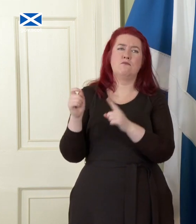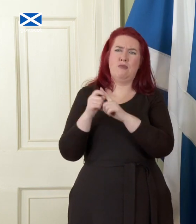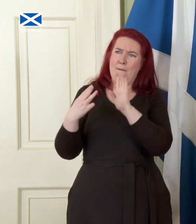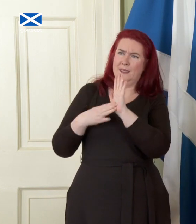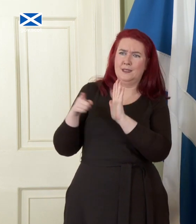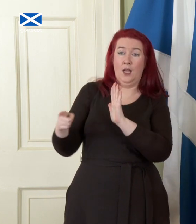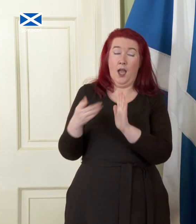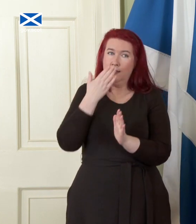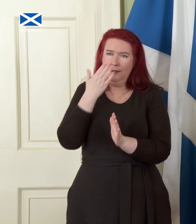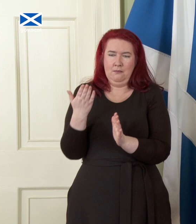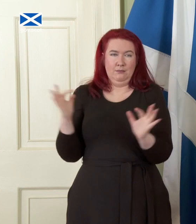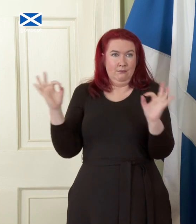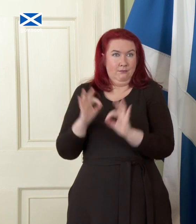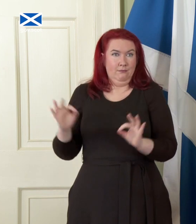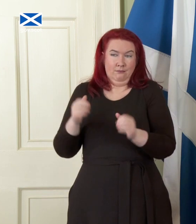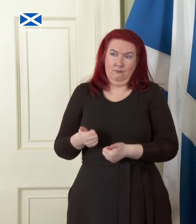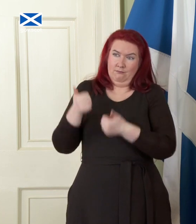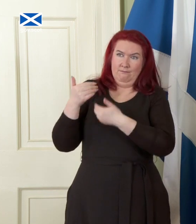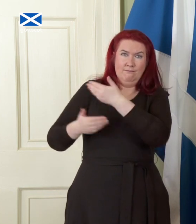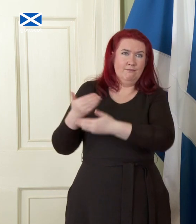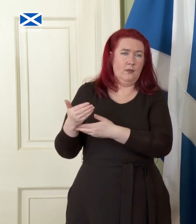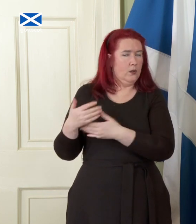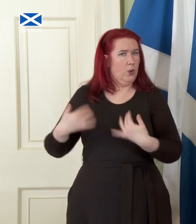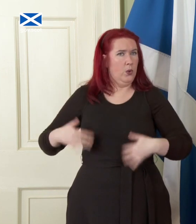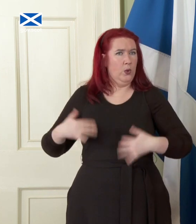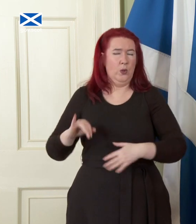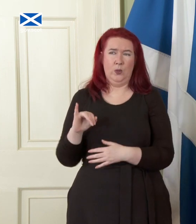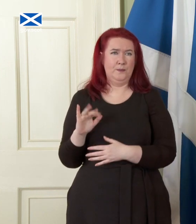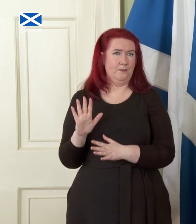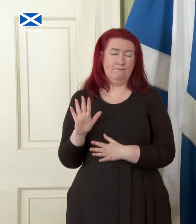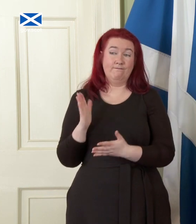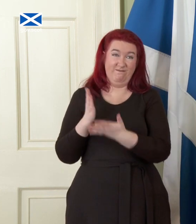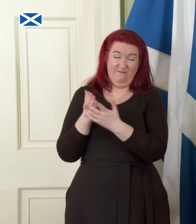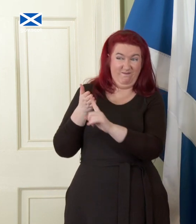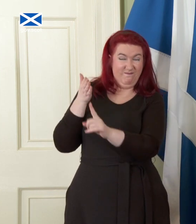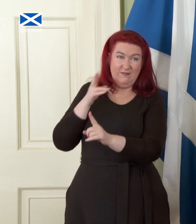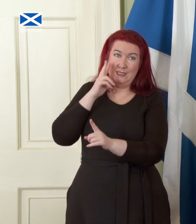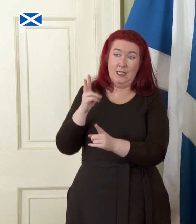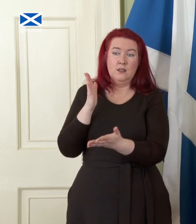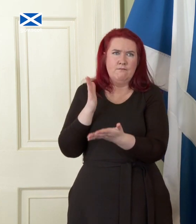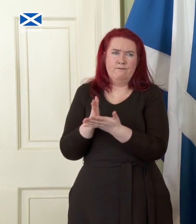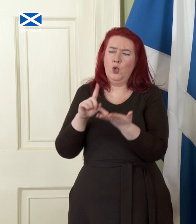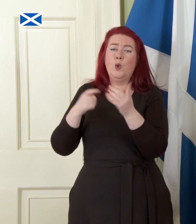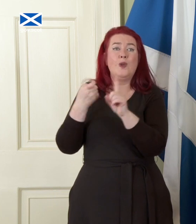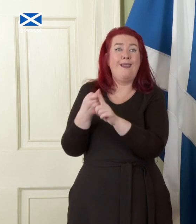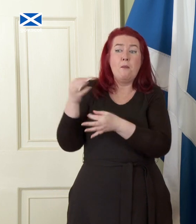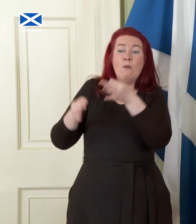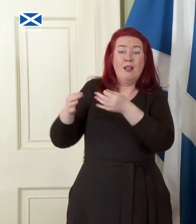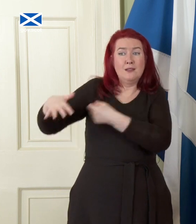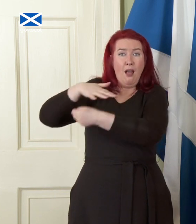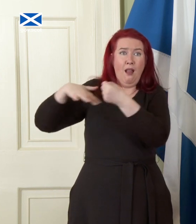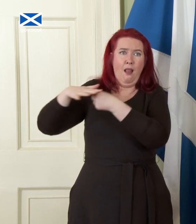is an understatement. Indeed it is perhaps a sign of how badly broken UK politics is that the Prime